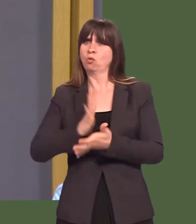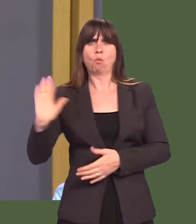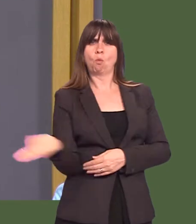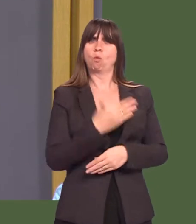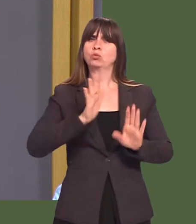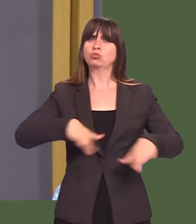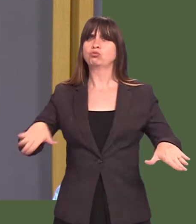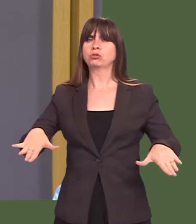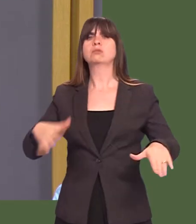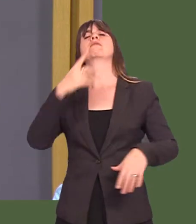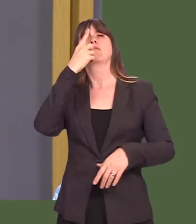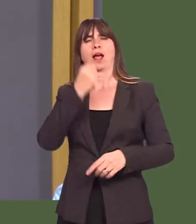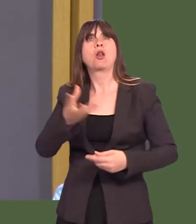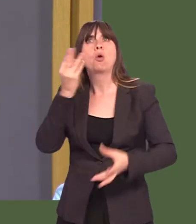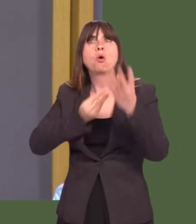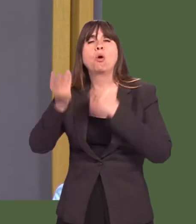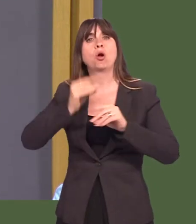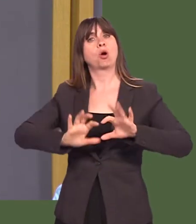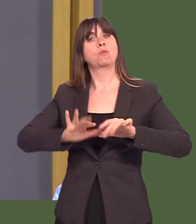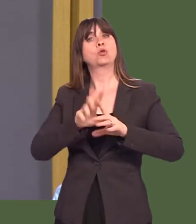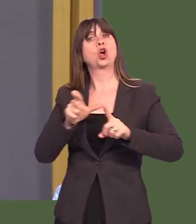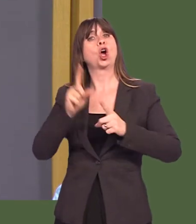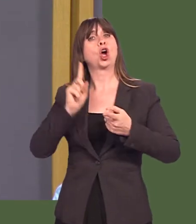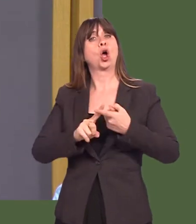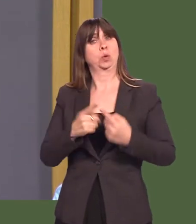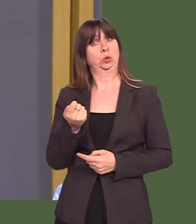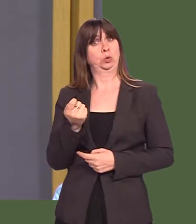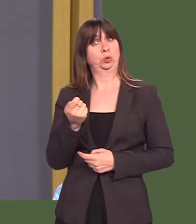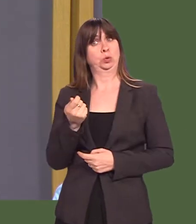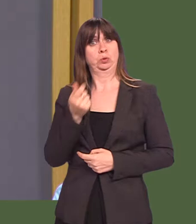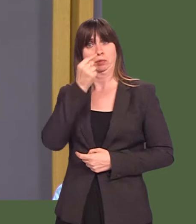that every child in Wales gets the opportunity to learn computer coding as soon as possible?